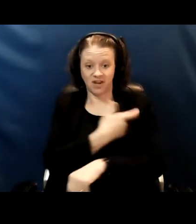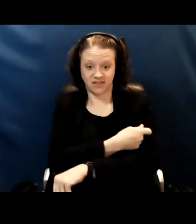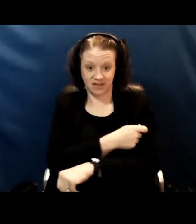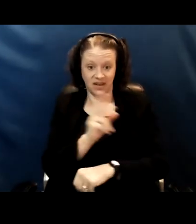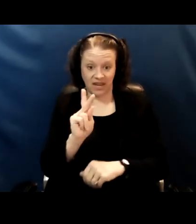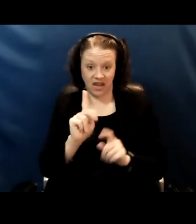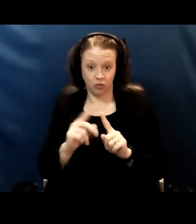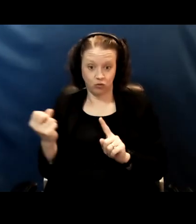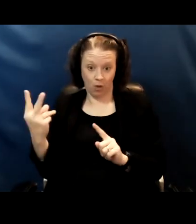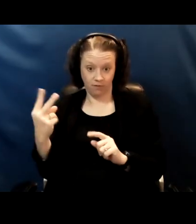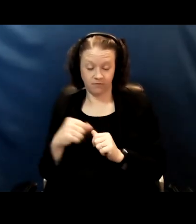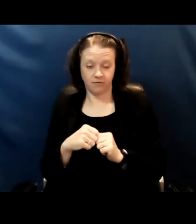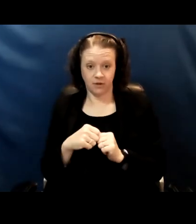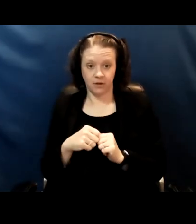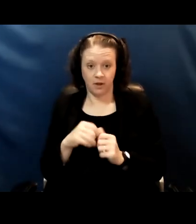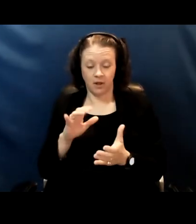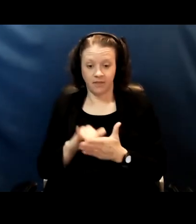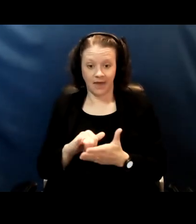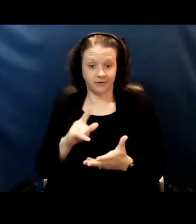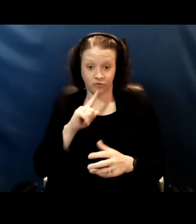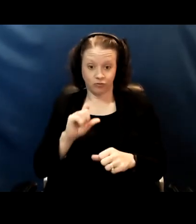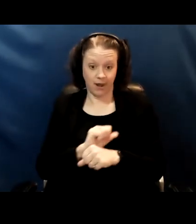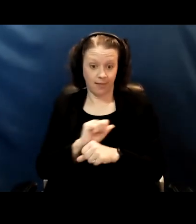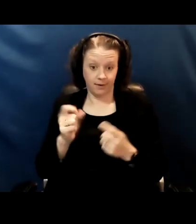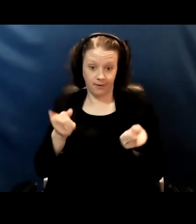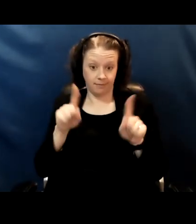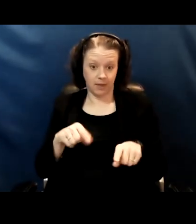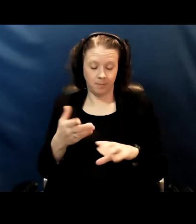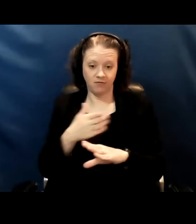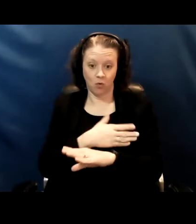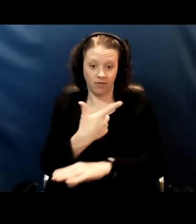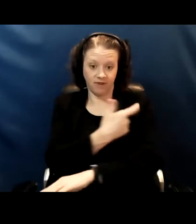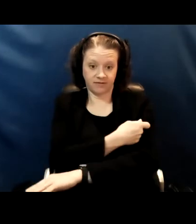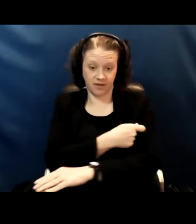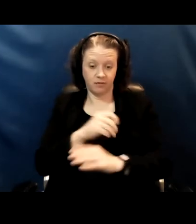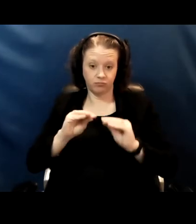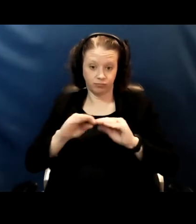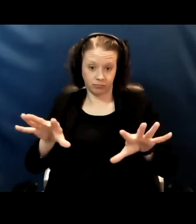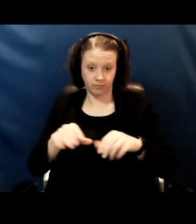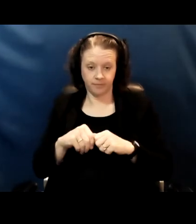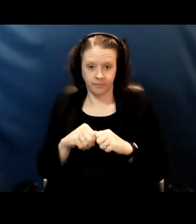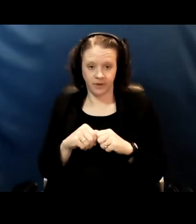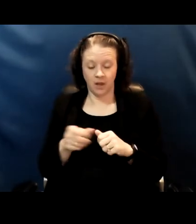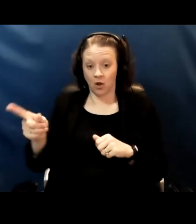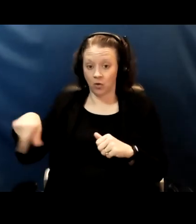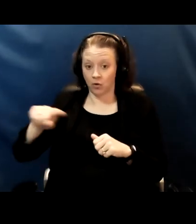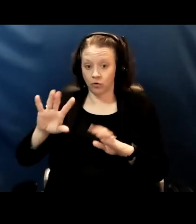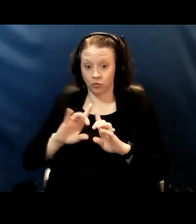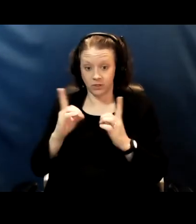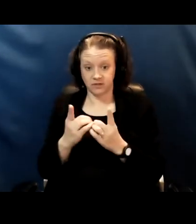And so this was our reality before the vaccine and these were districts that reopened